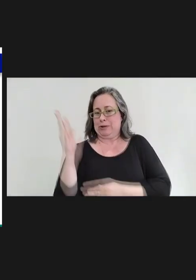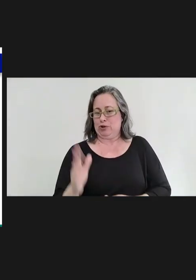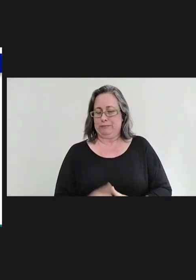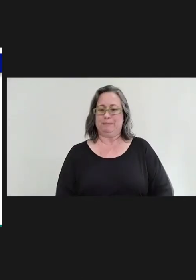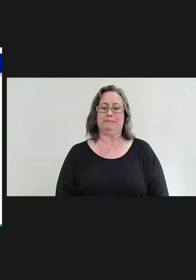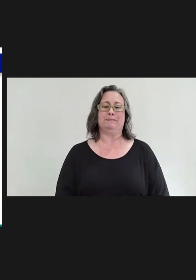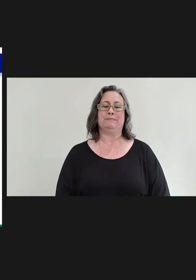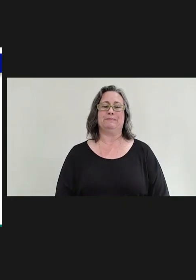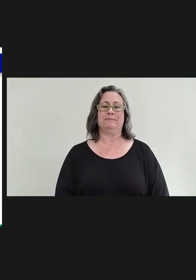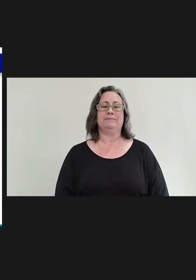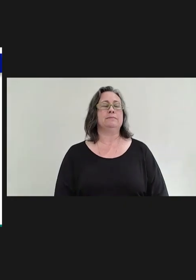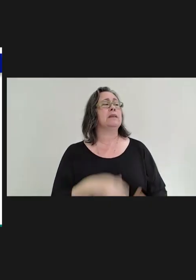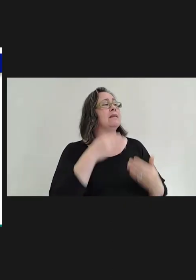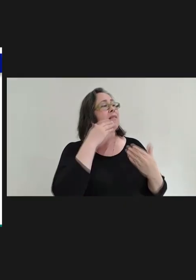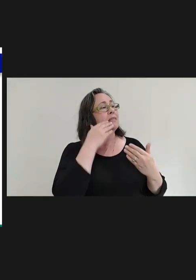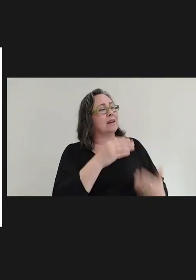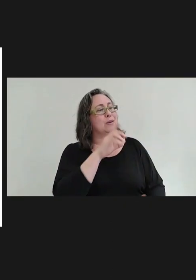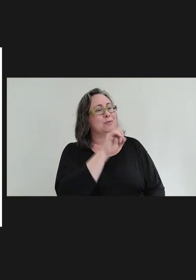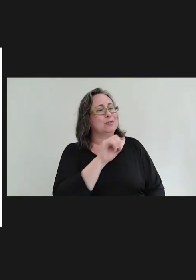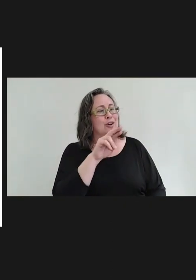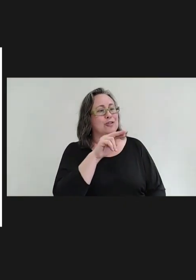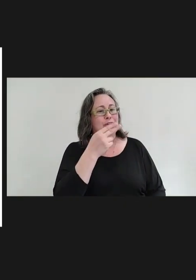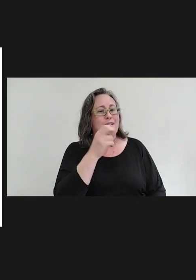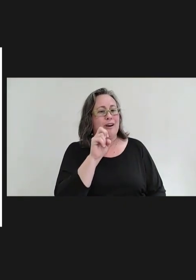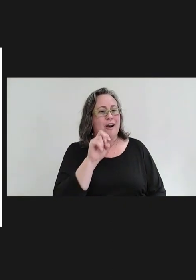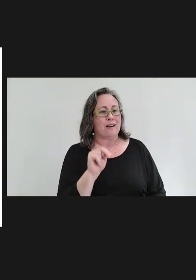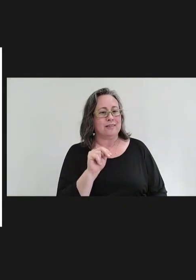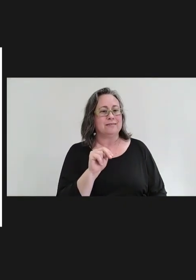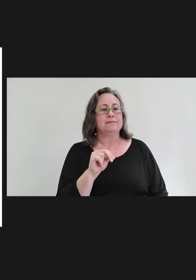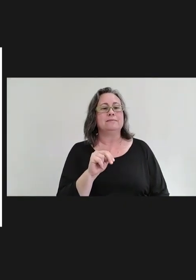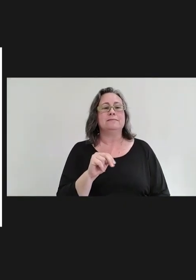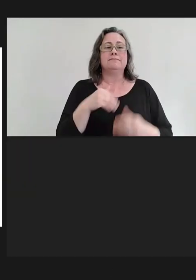Robert Hopkins, Jr.: Thank you, Dr. Hahn. Our next speaker is Dr. Shara Epstein from the